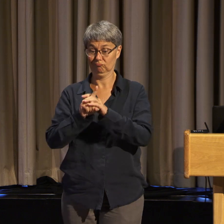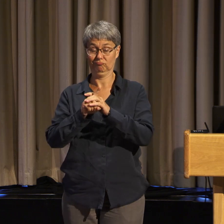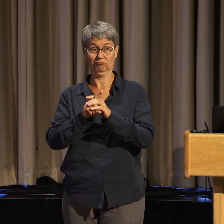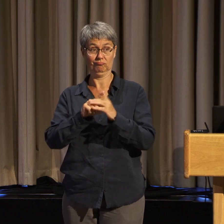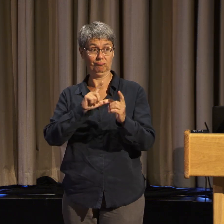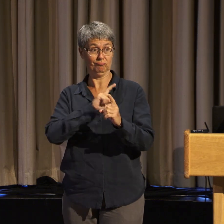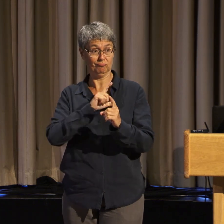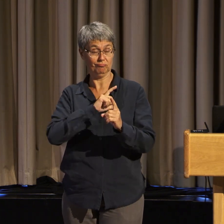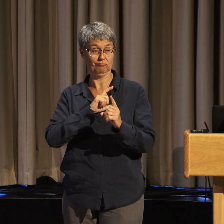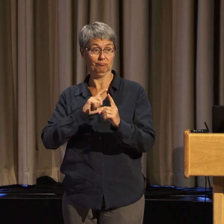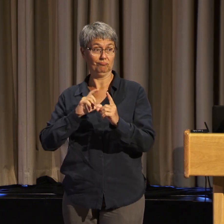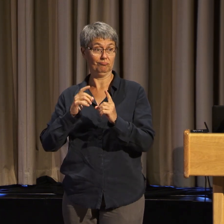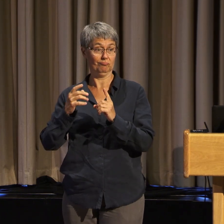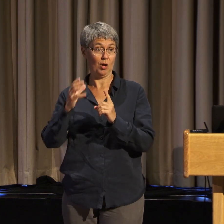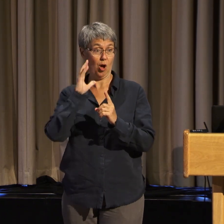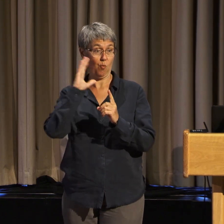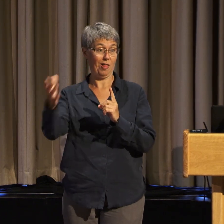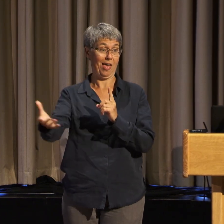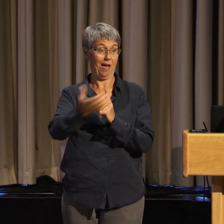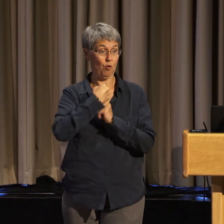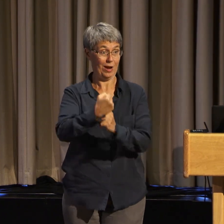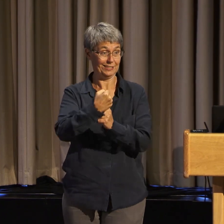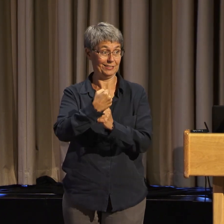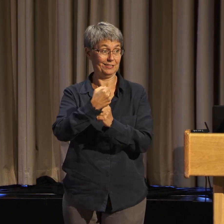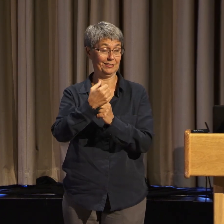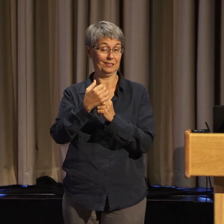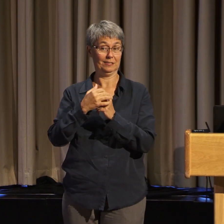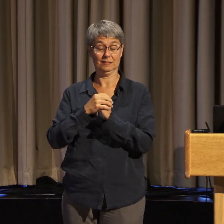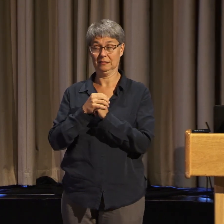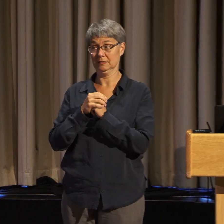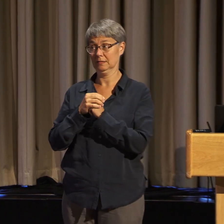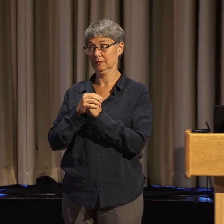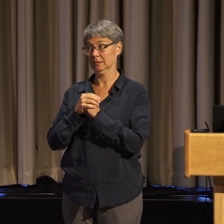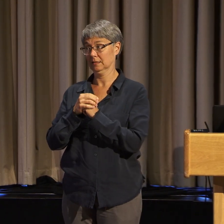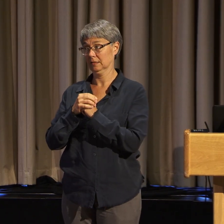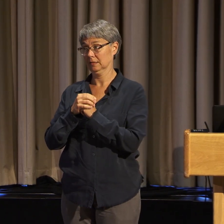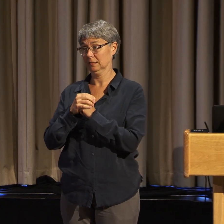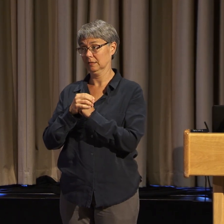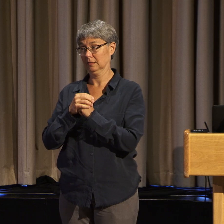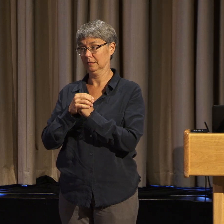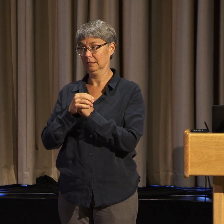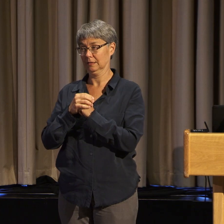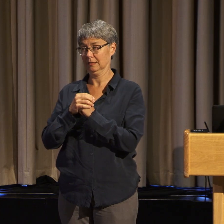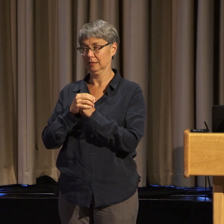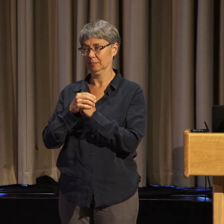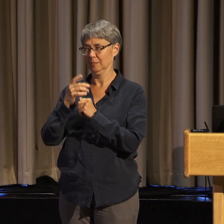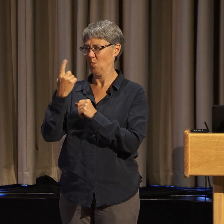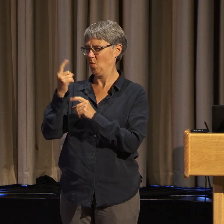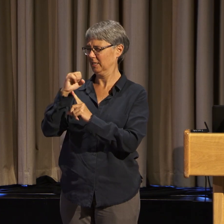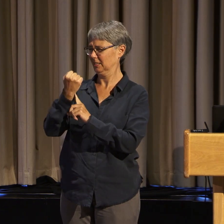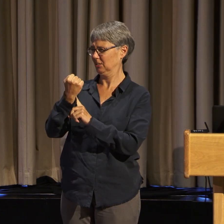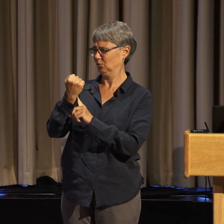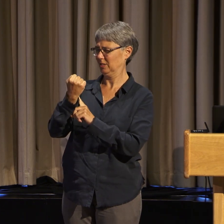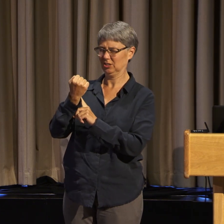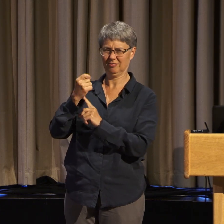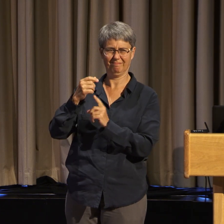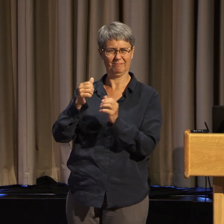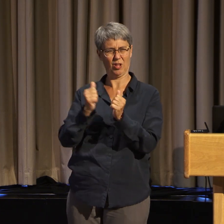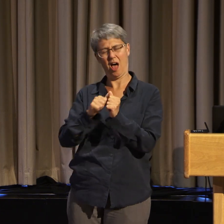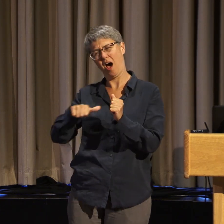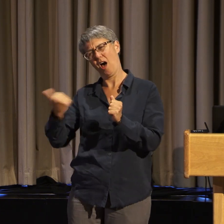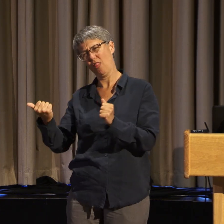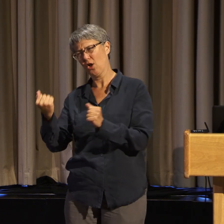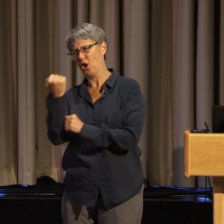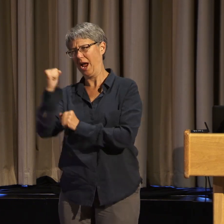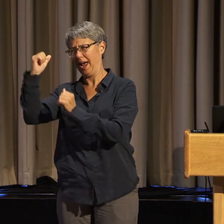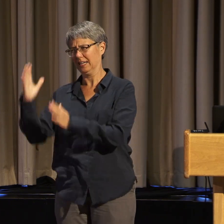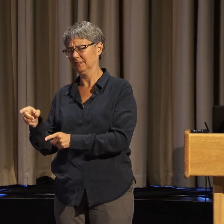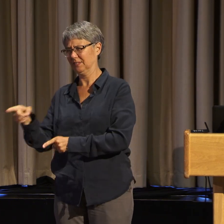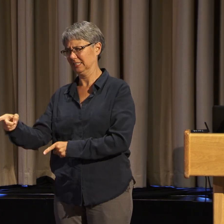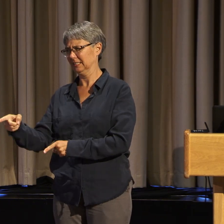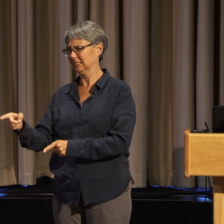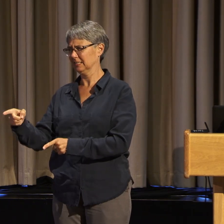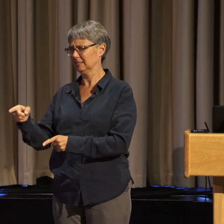sisters from my chapter who was stuck in the infirmary.